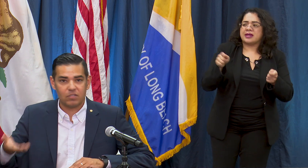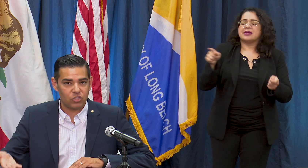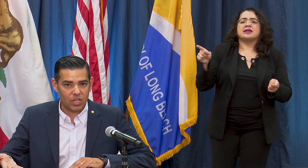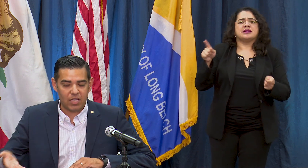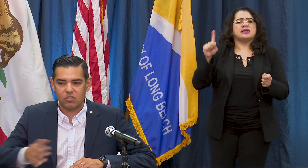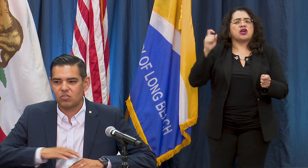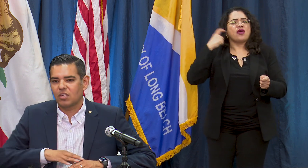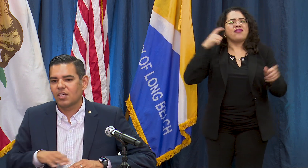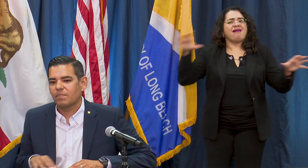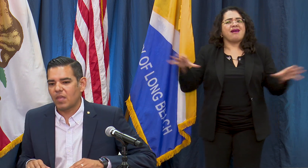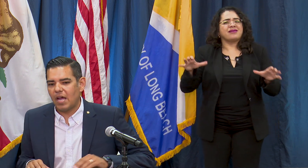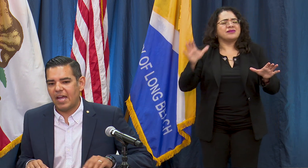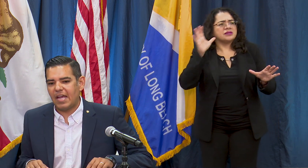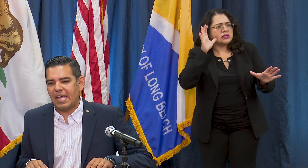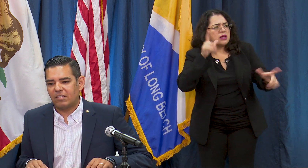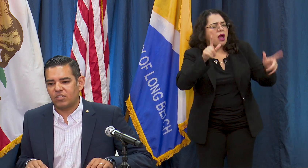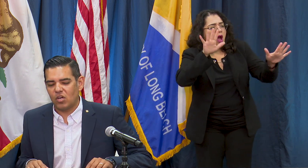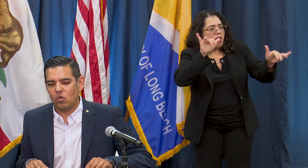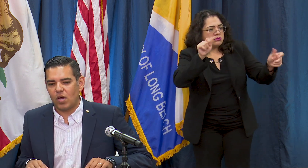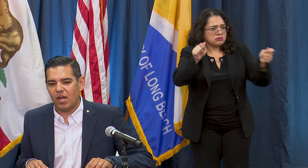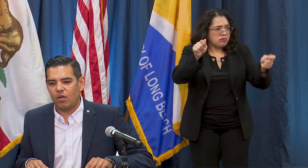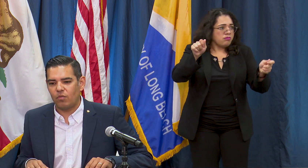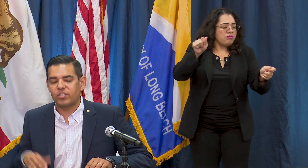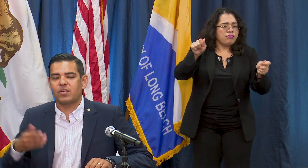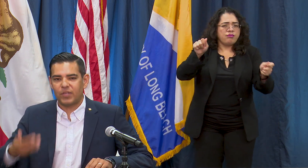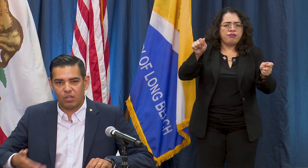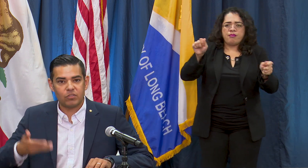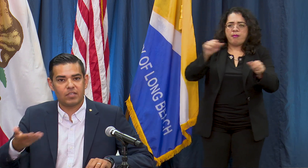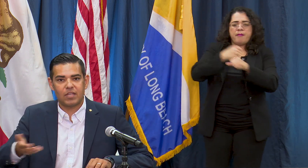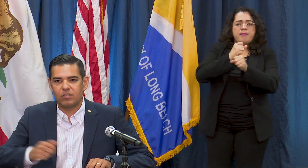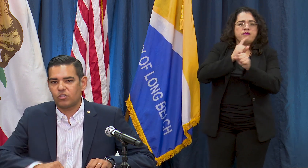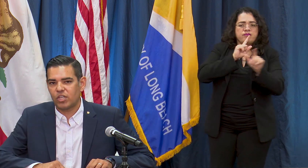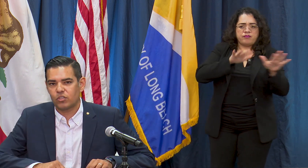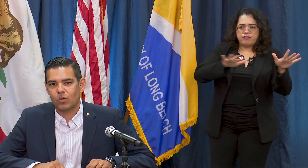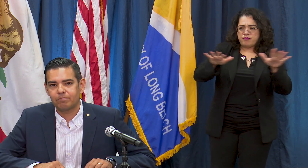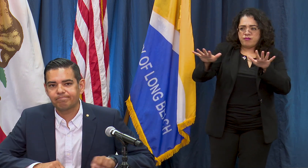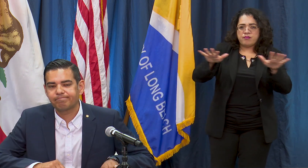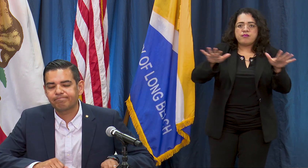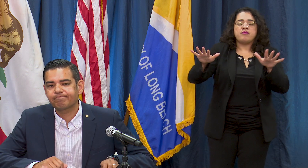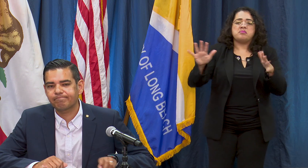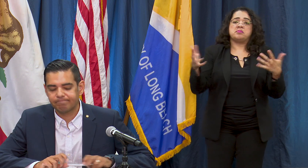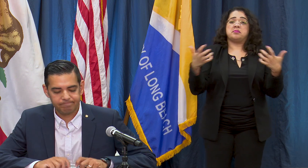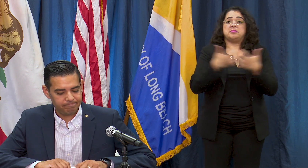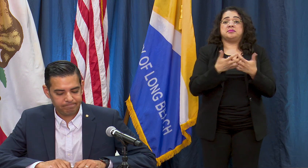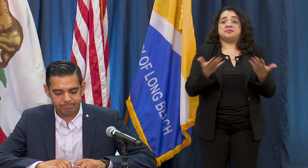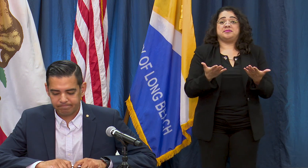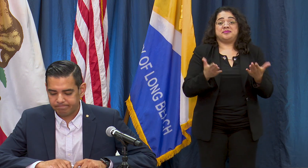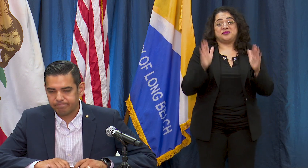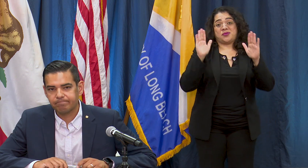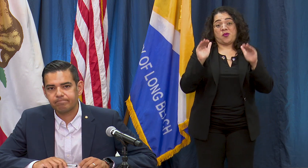change, and so this is something also that needs to change as well.